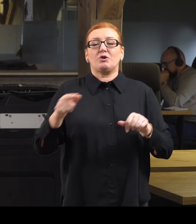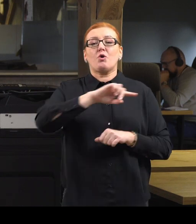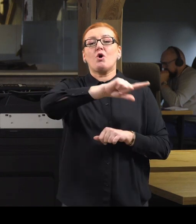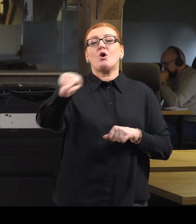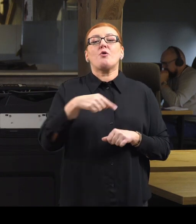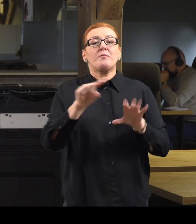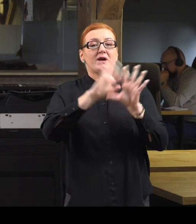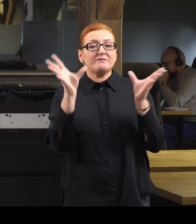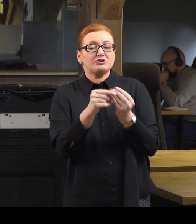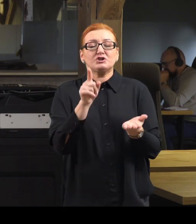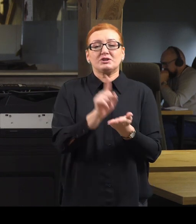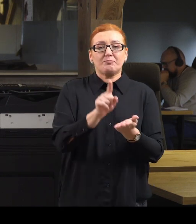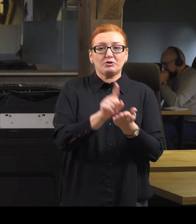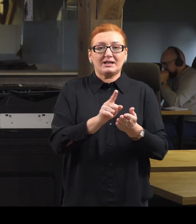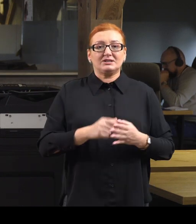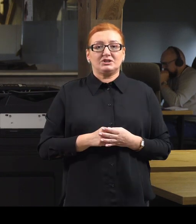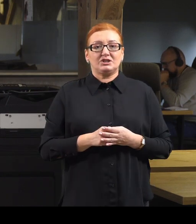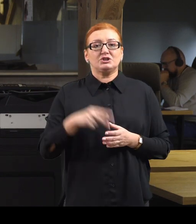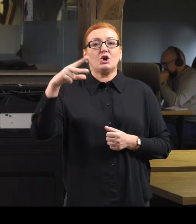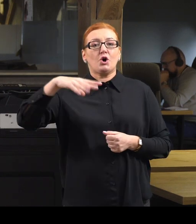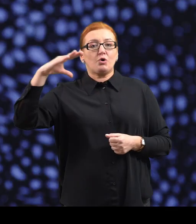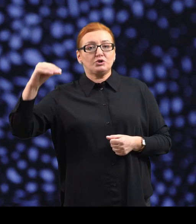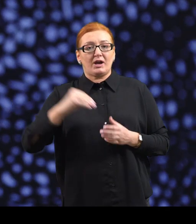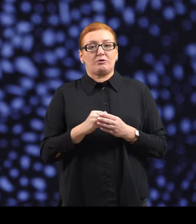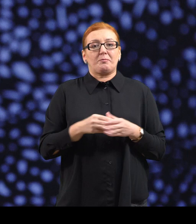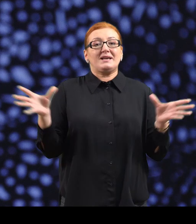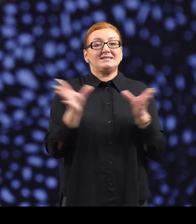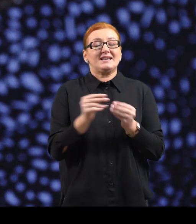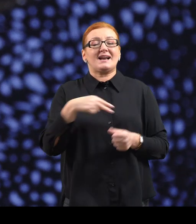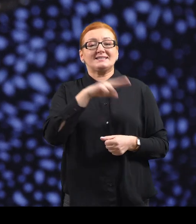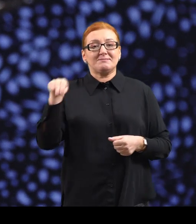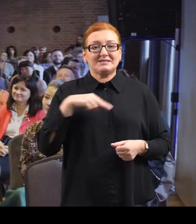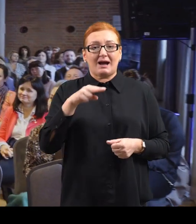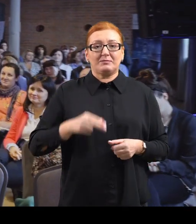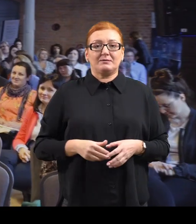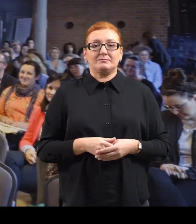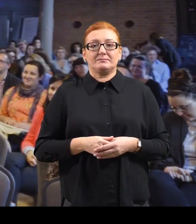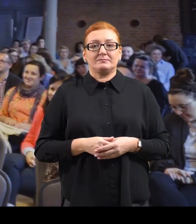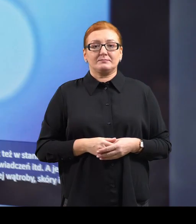We all, EU taxpayers.